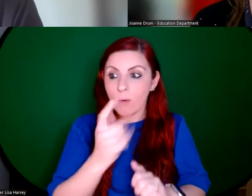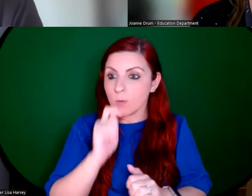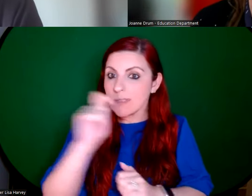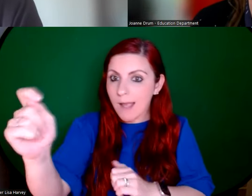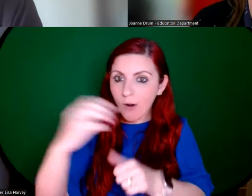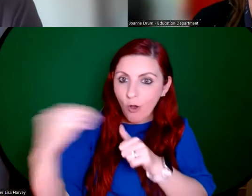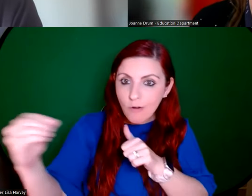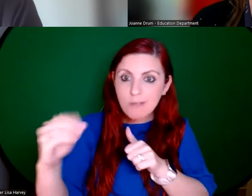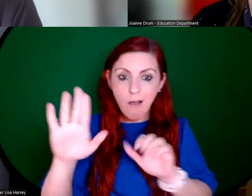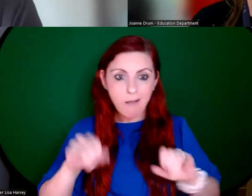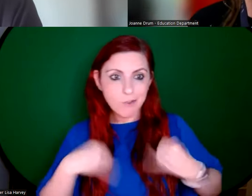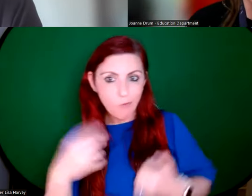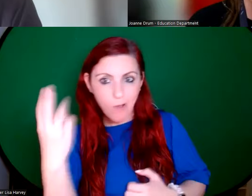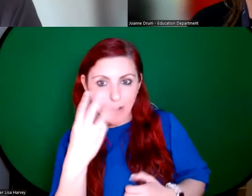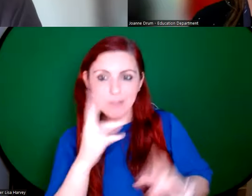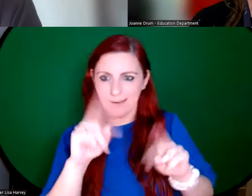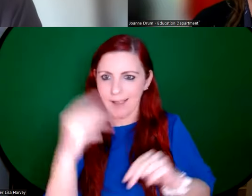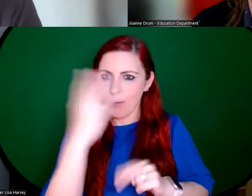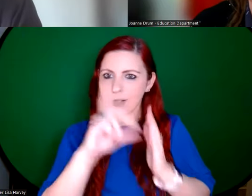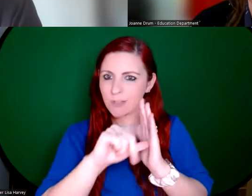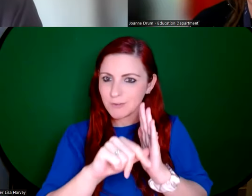it, they'll be able to watch it as well. And thank you for joining us live.